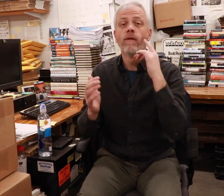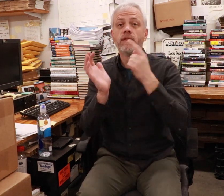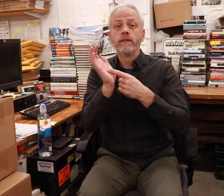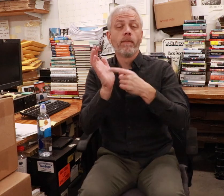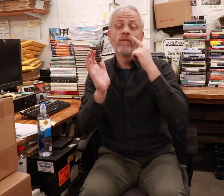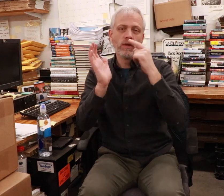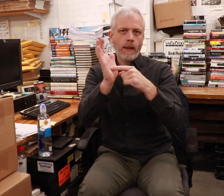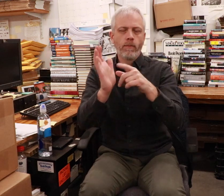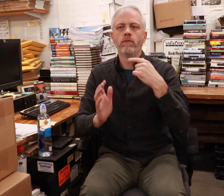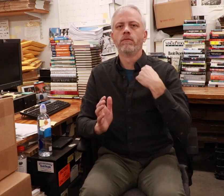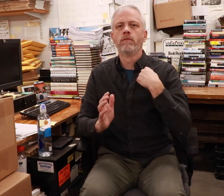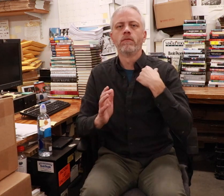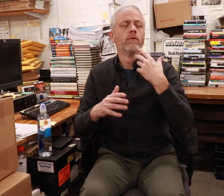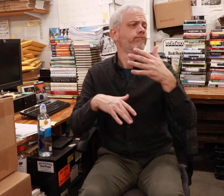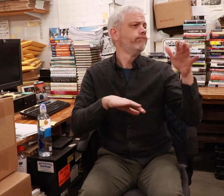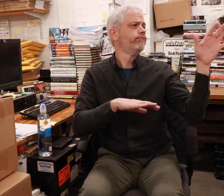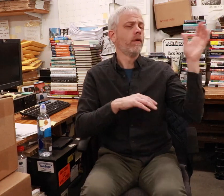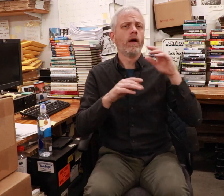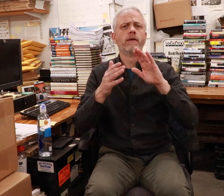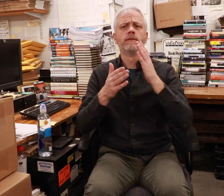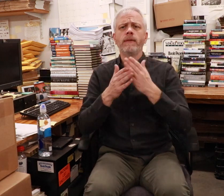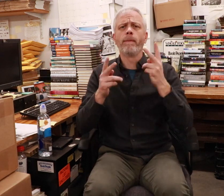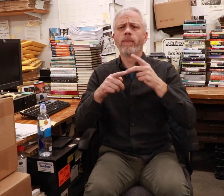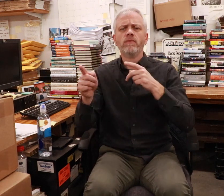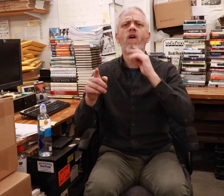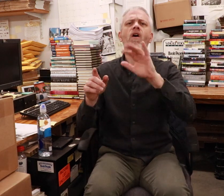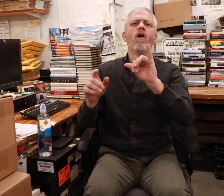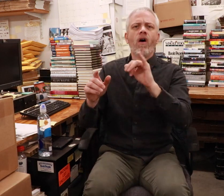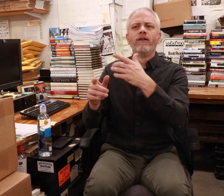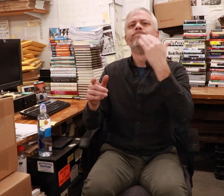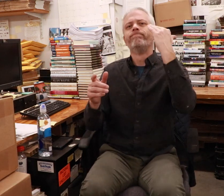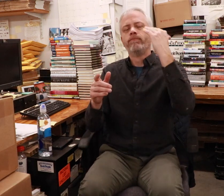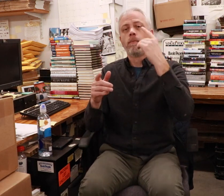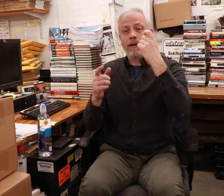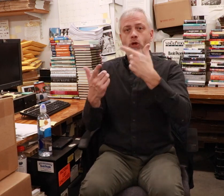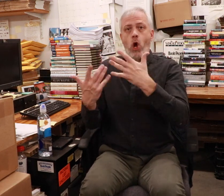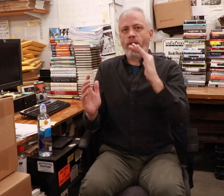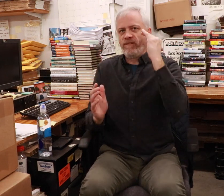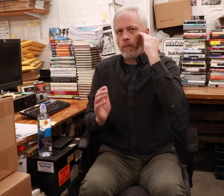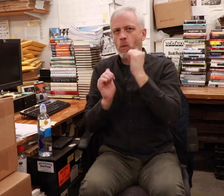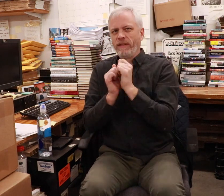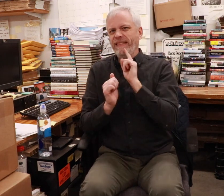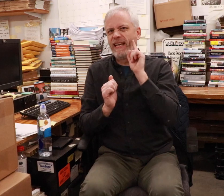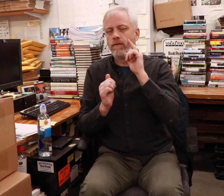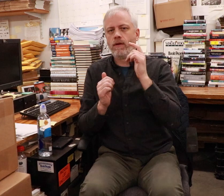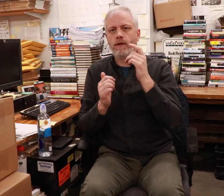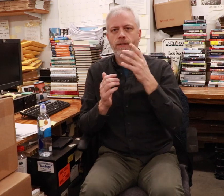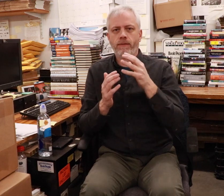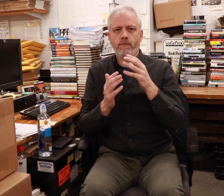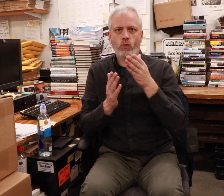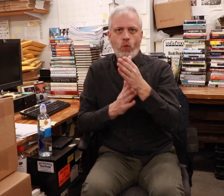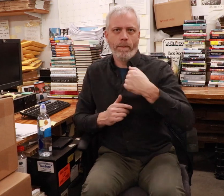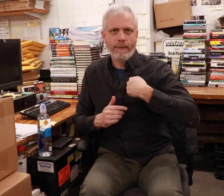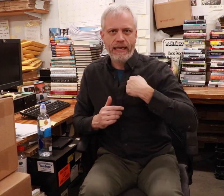My co-workers know how to work with deaf people thanks to me --